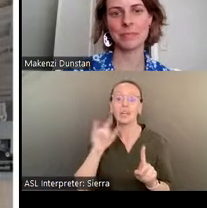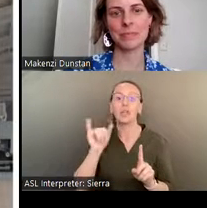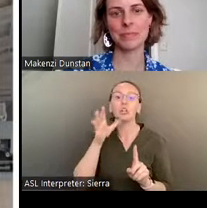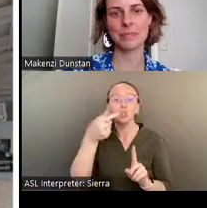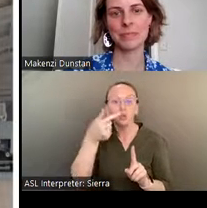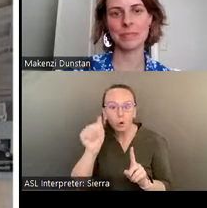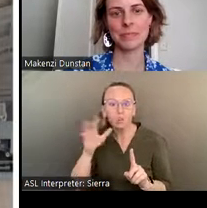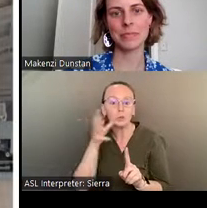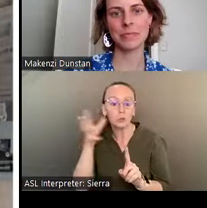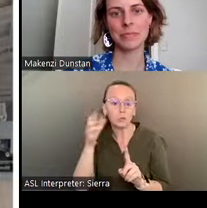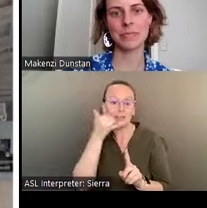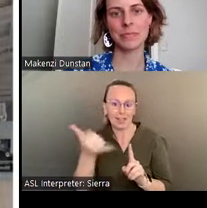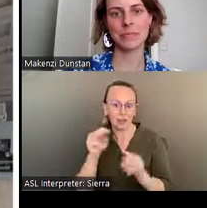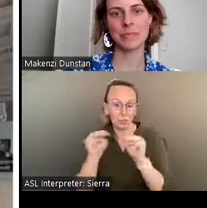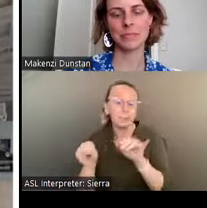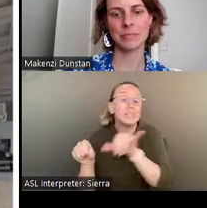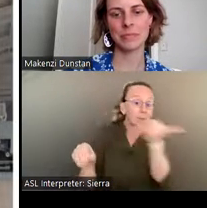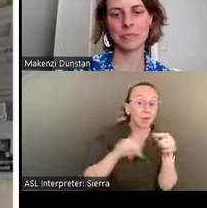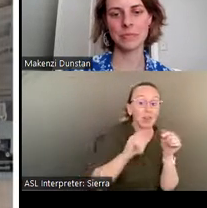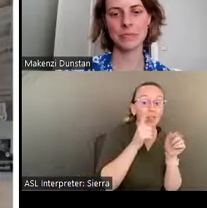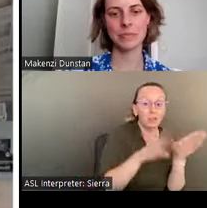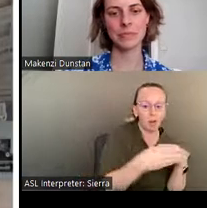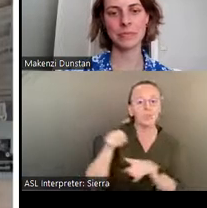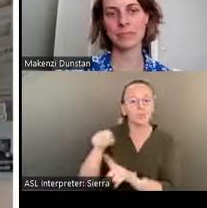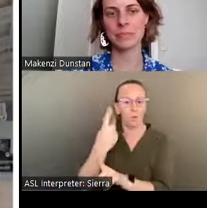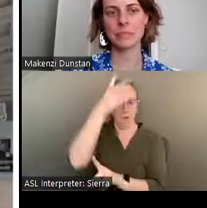like the Lunchbox Museum, is the brainchild of one man.